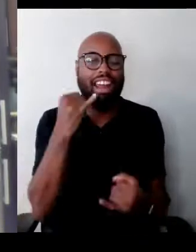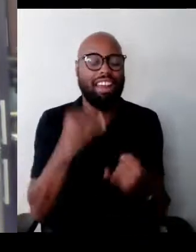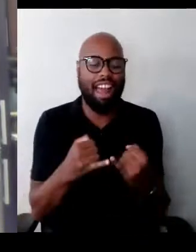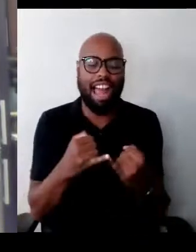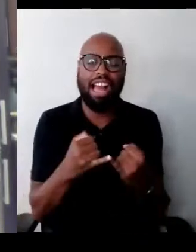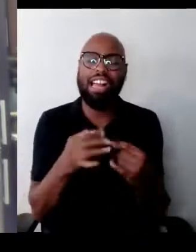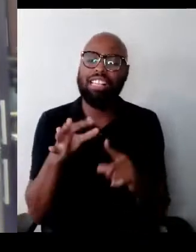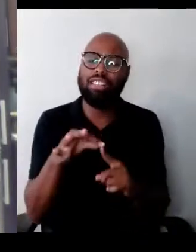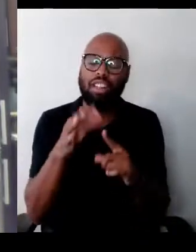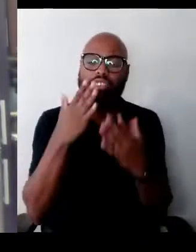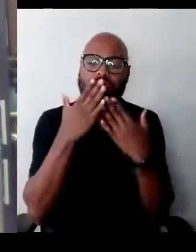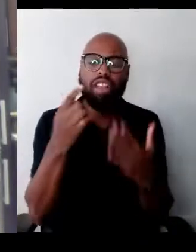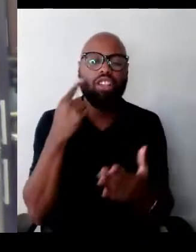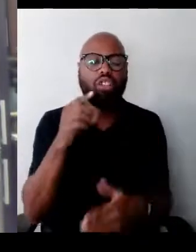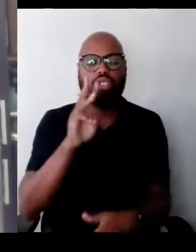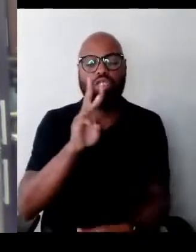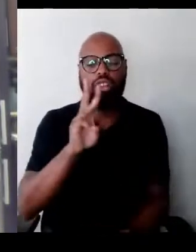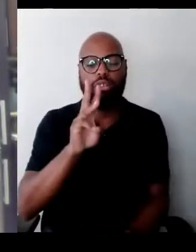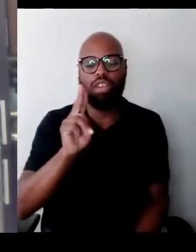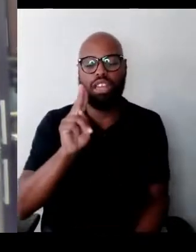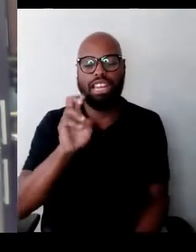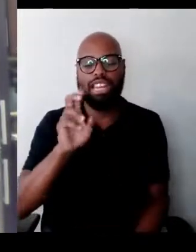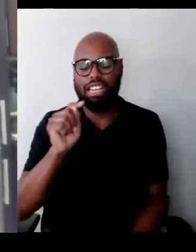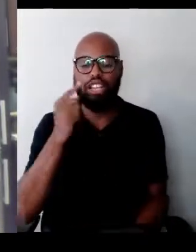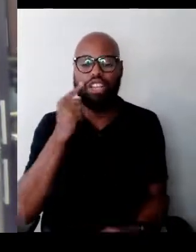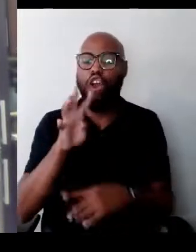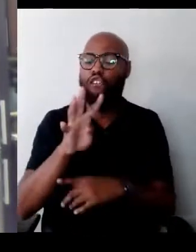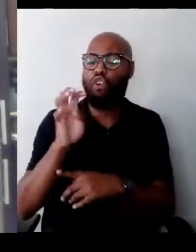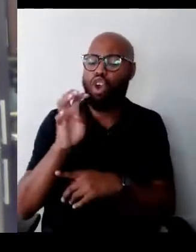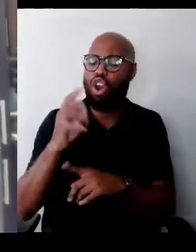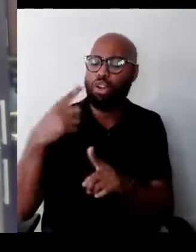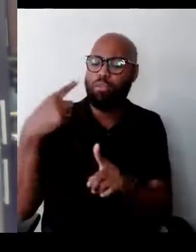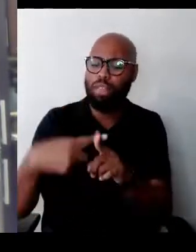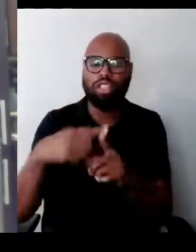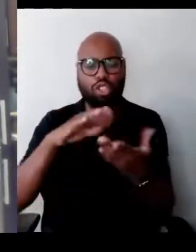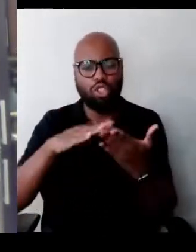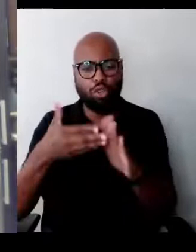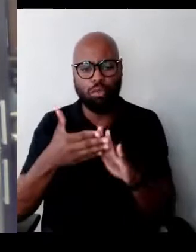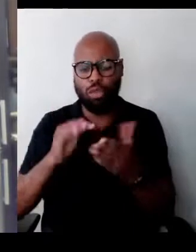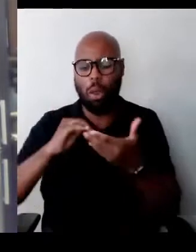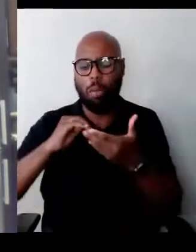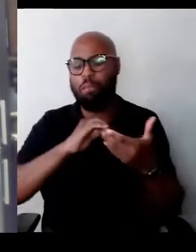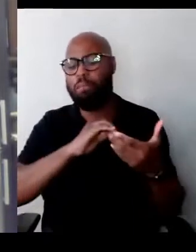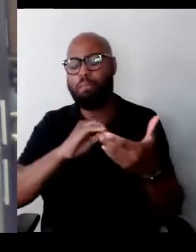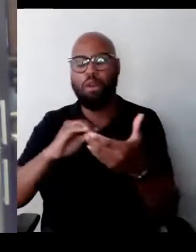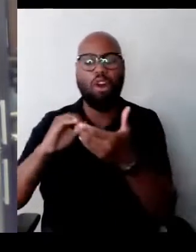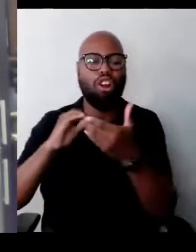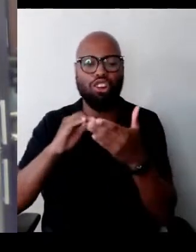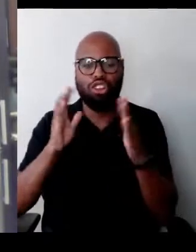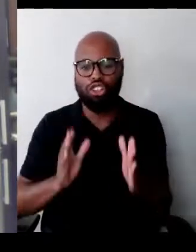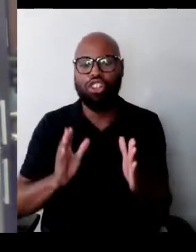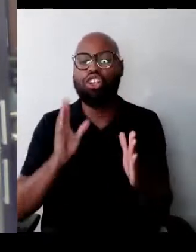to WNET's 400 plus community partners from across sectors and across communities